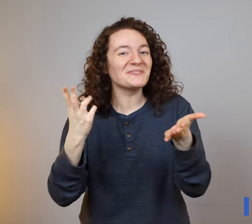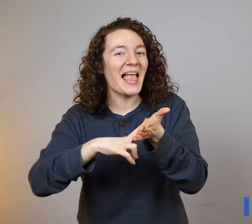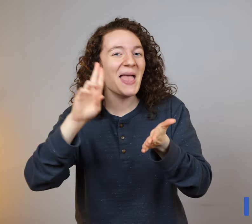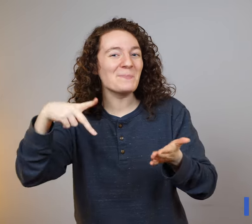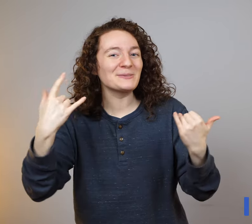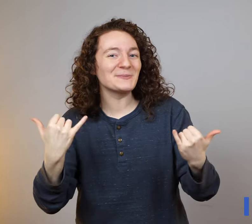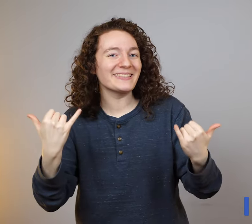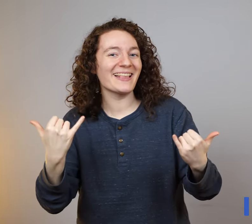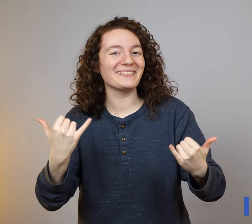Sign up today!